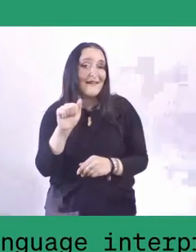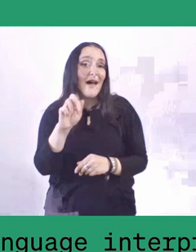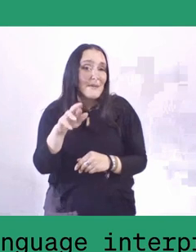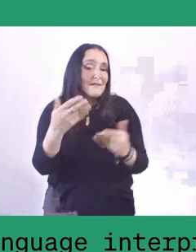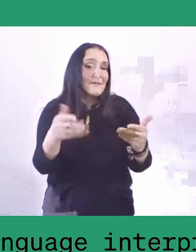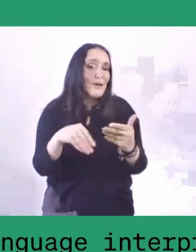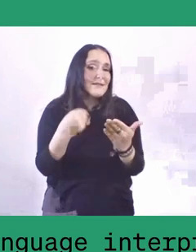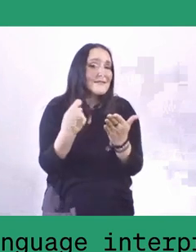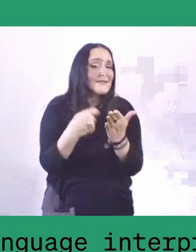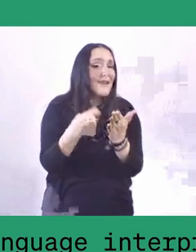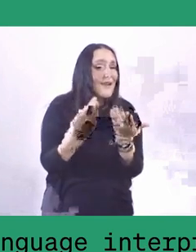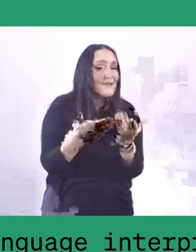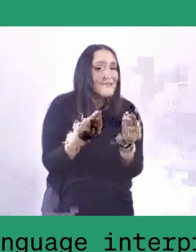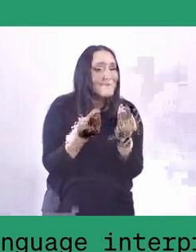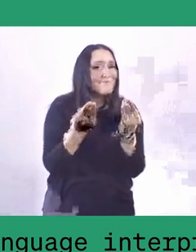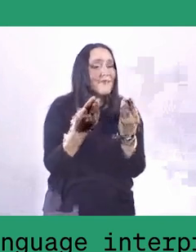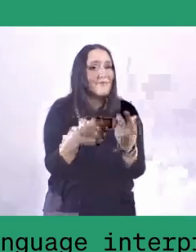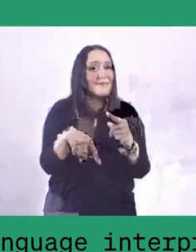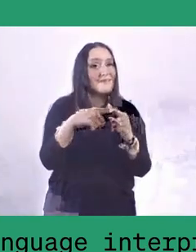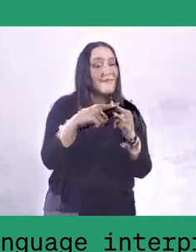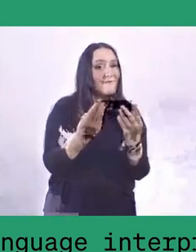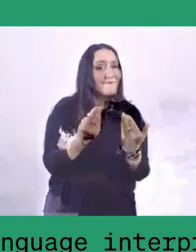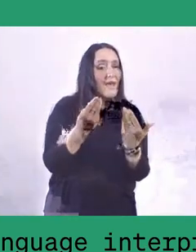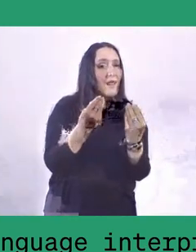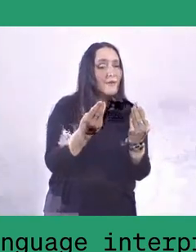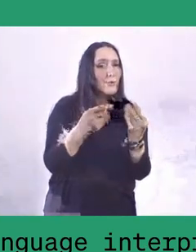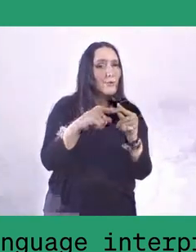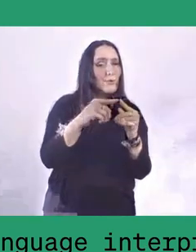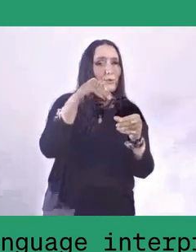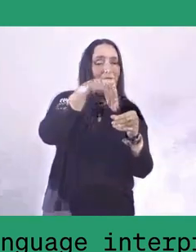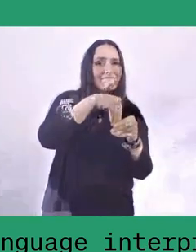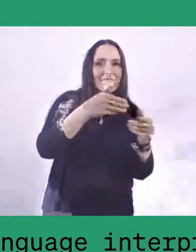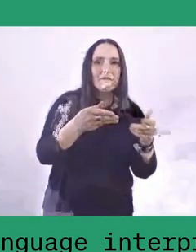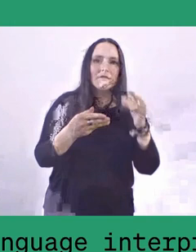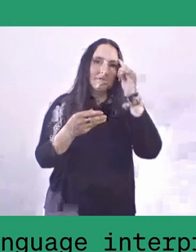with regards to values. In an earlier conversation we had,